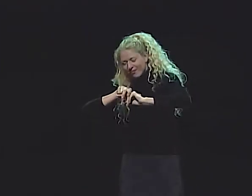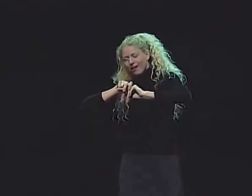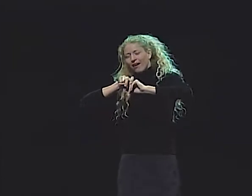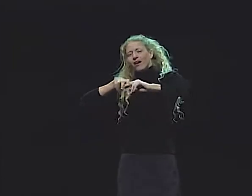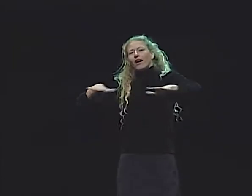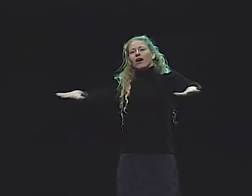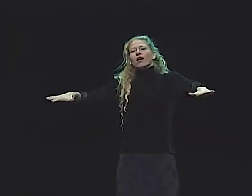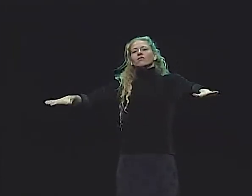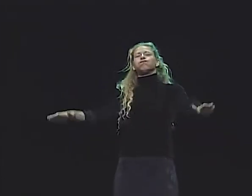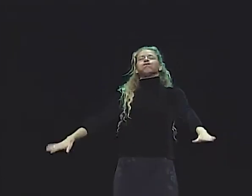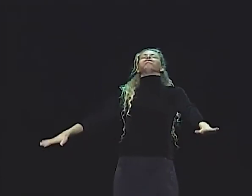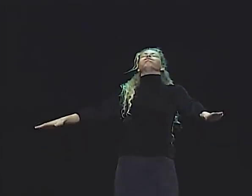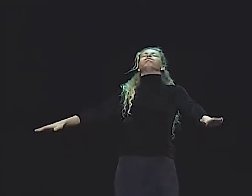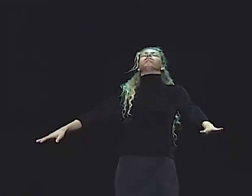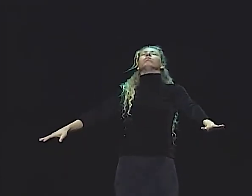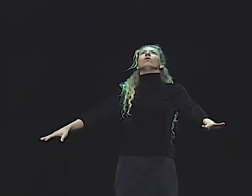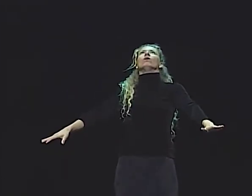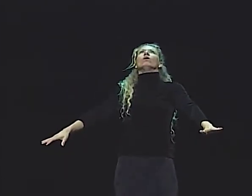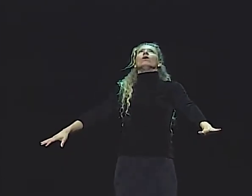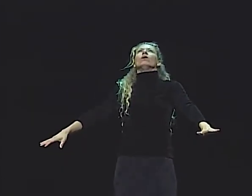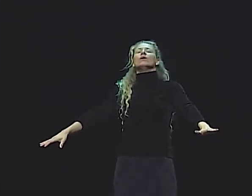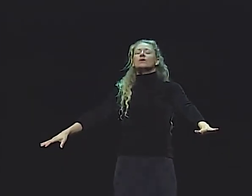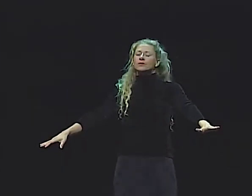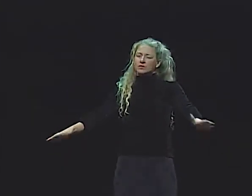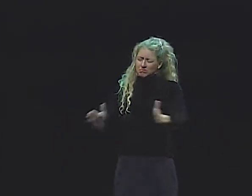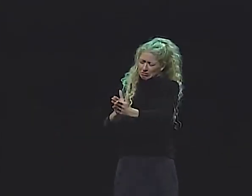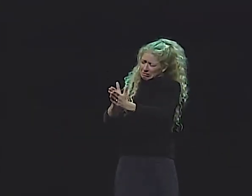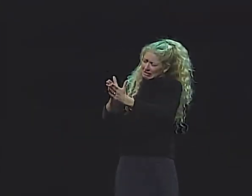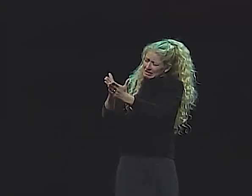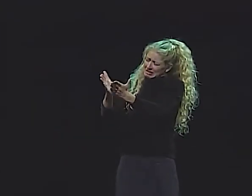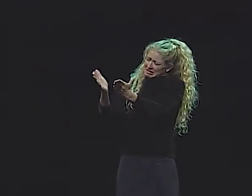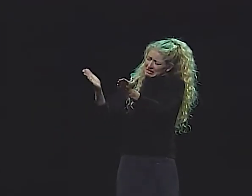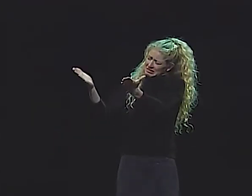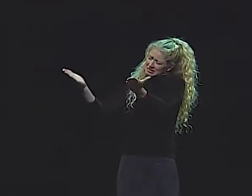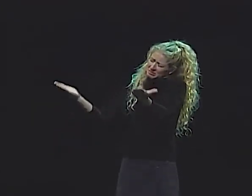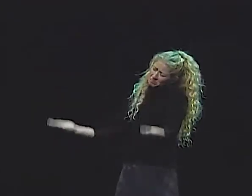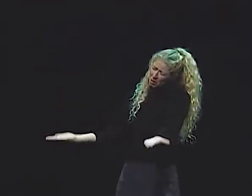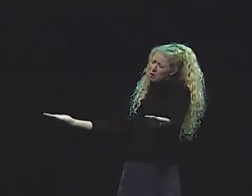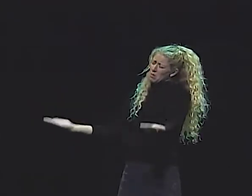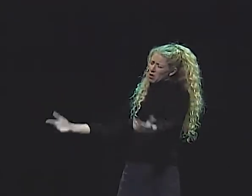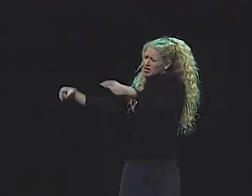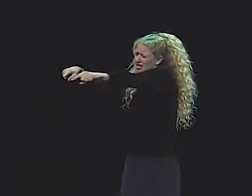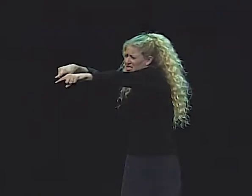NOW, GOD WAS SITTING ON HIS HEAVENLY THRONE,